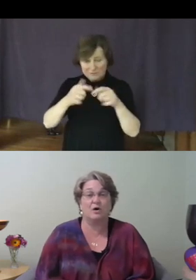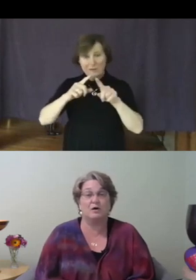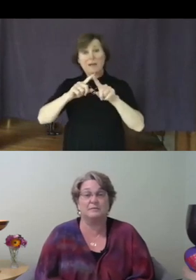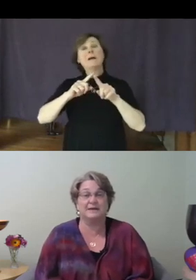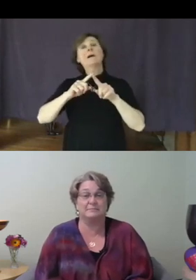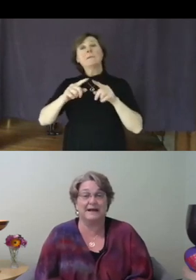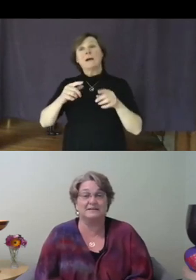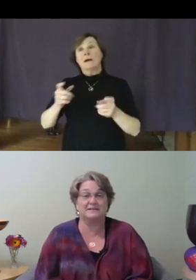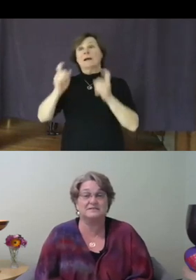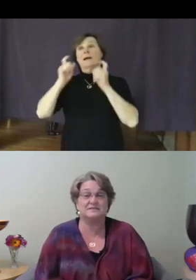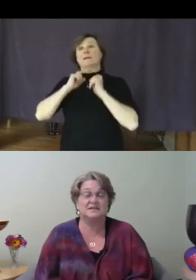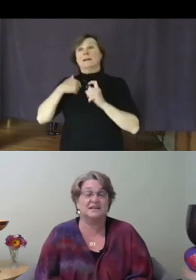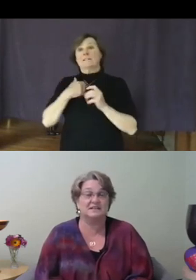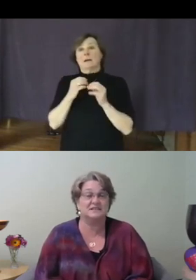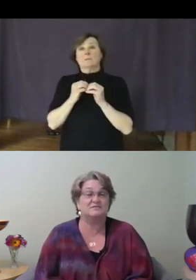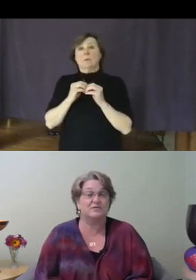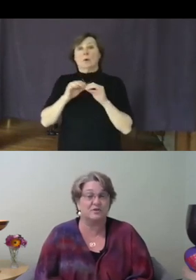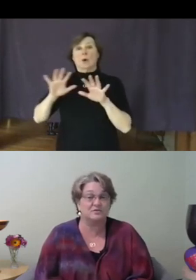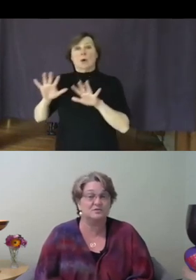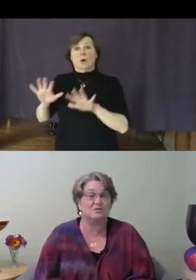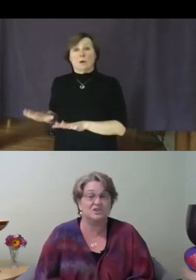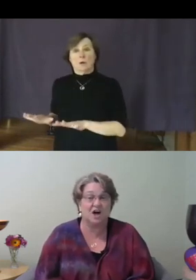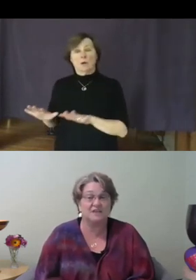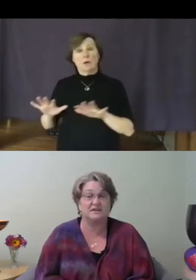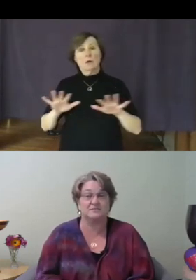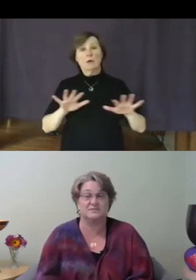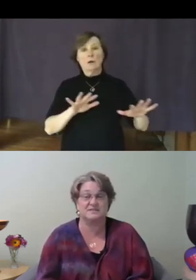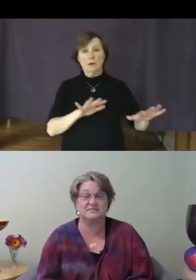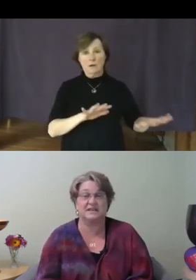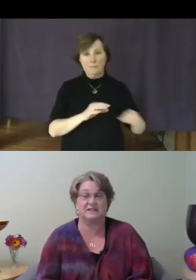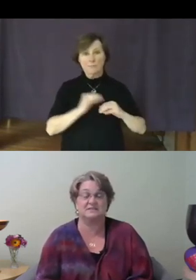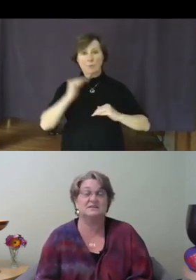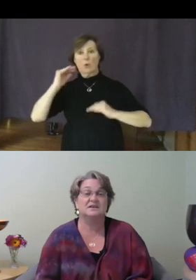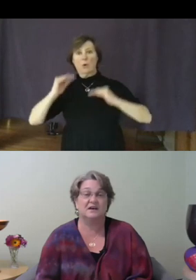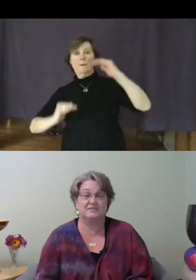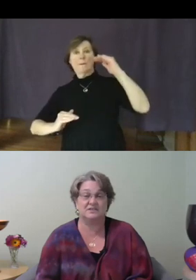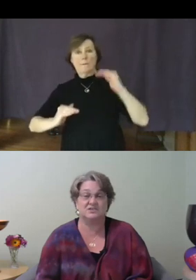balance, at least for those who are not on the receiving end of the injustice